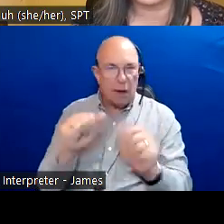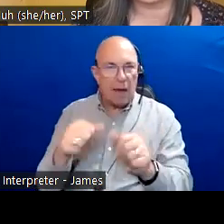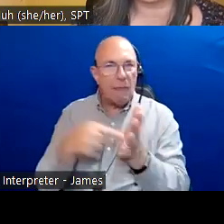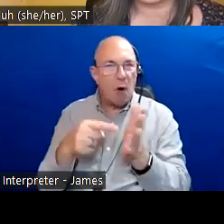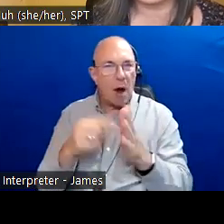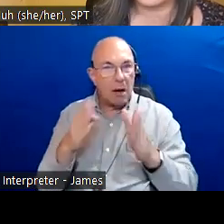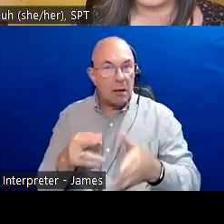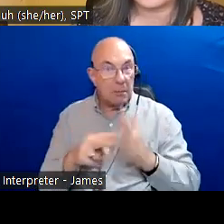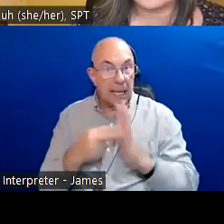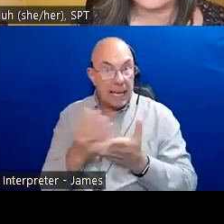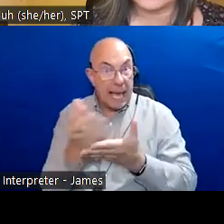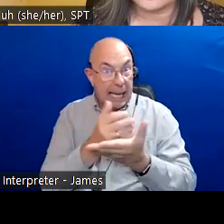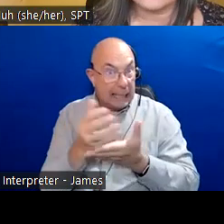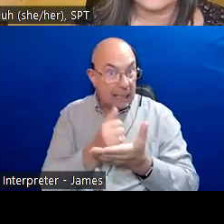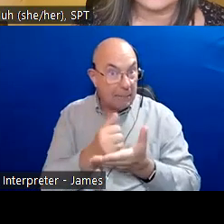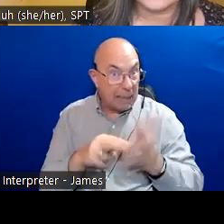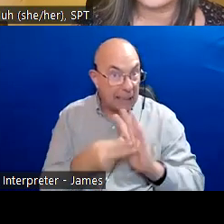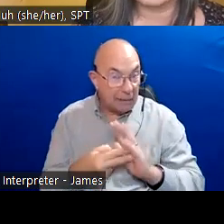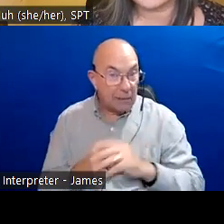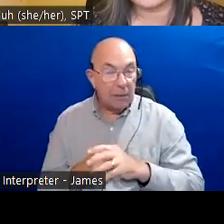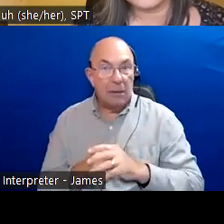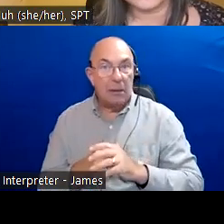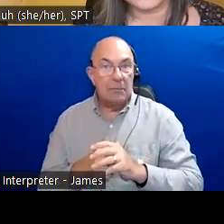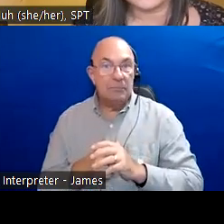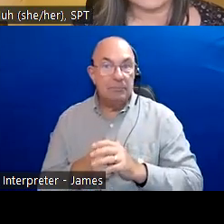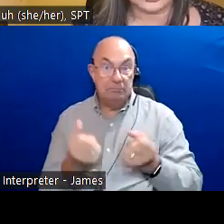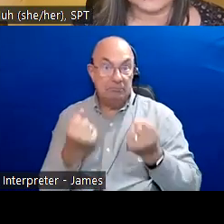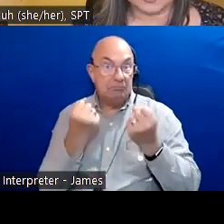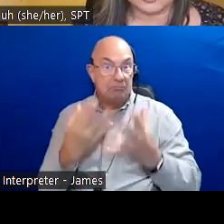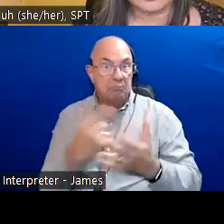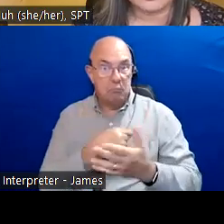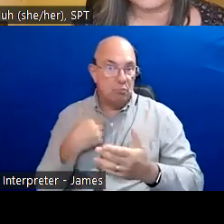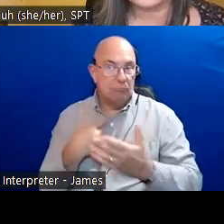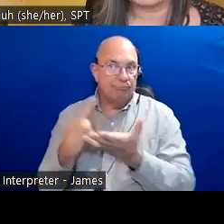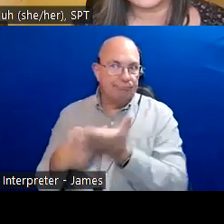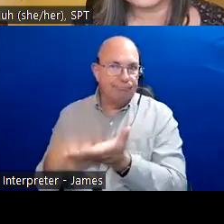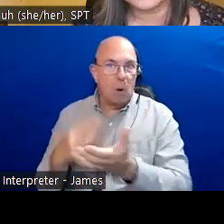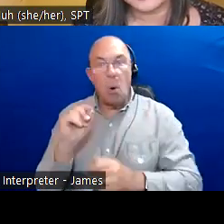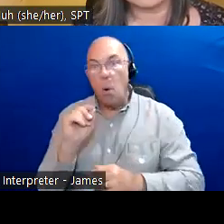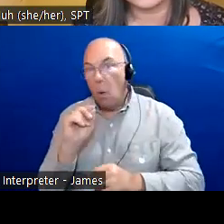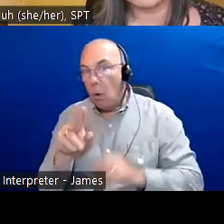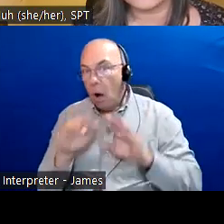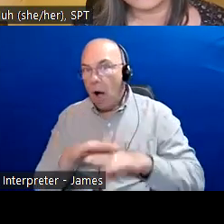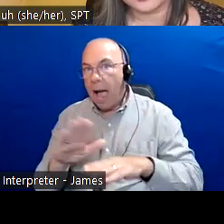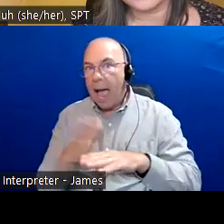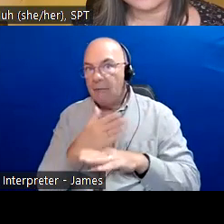But they are all still just one vote on counsel although that is not the full picture anymore with numeric powers.